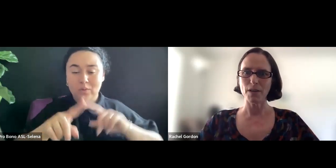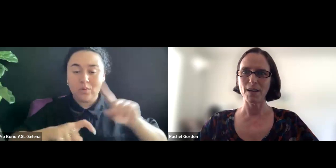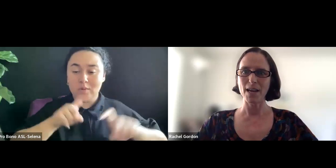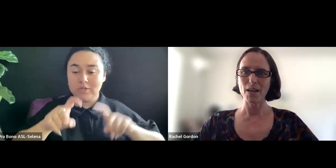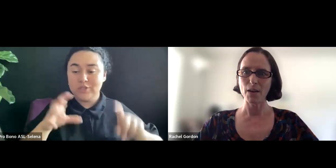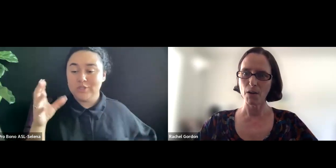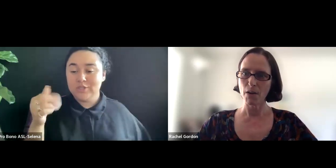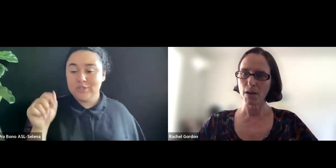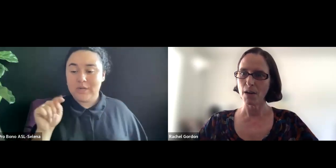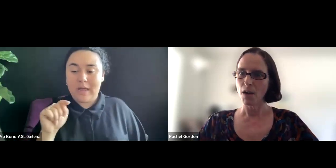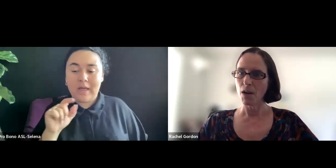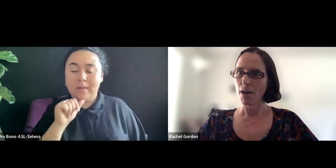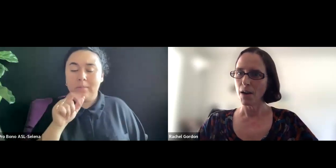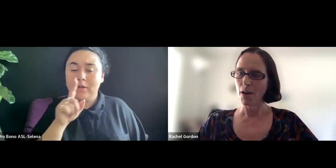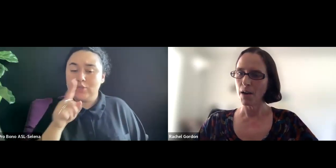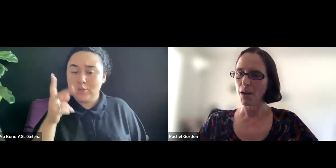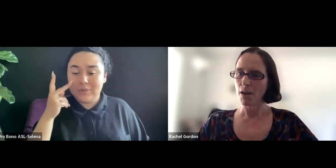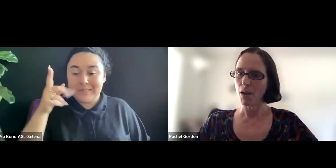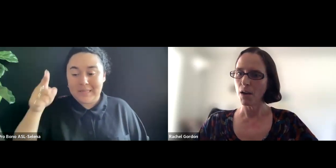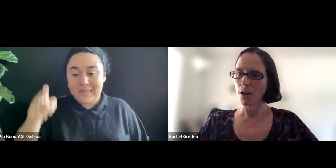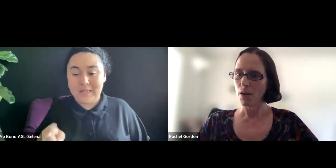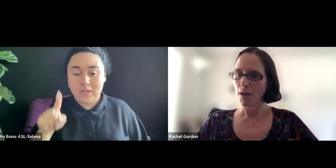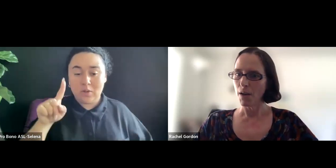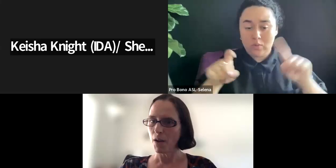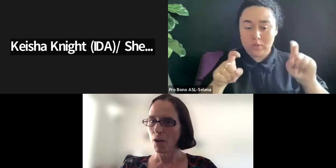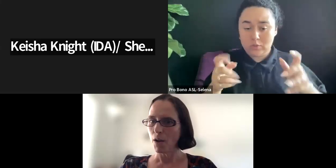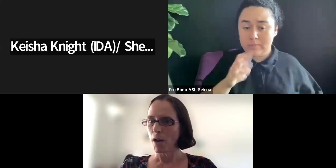WOULD YOU PREFER IF YOU READ THEM OUT?